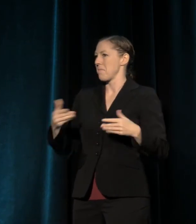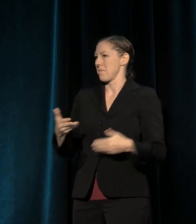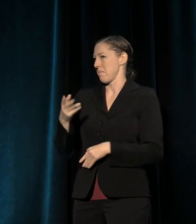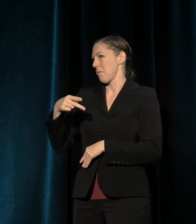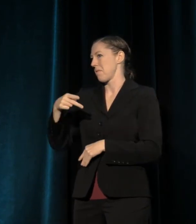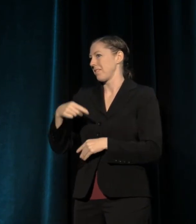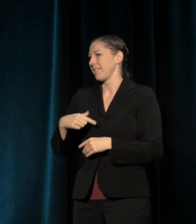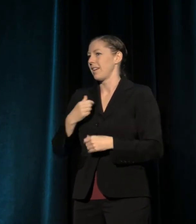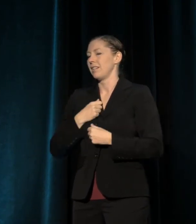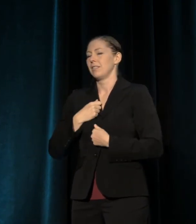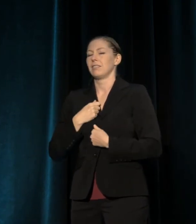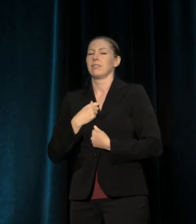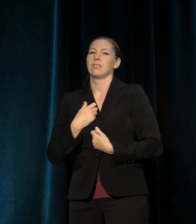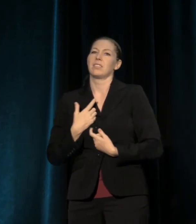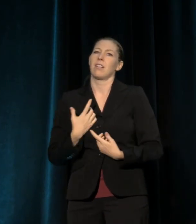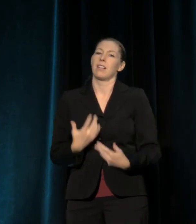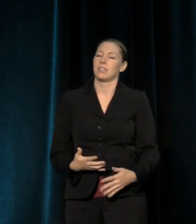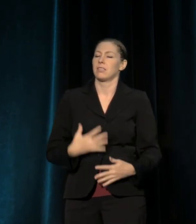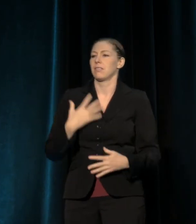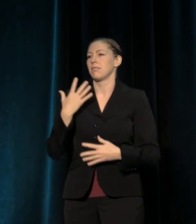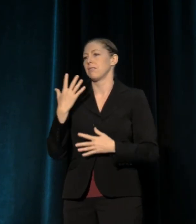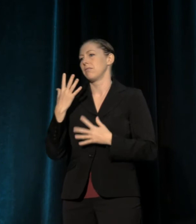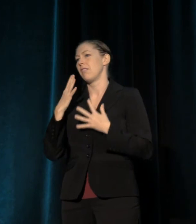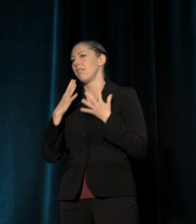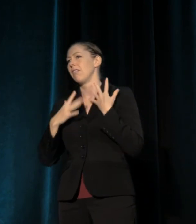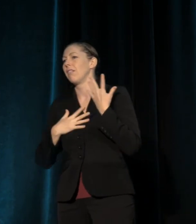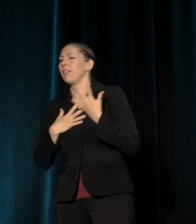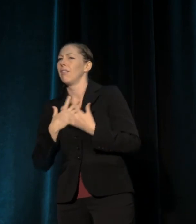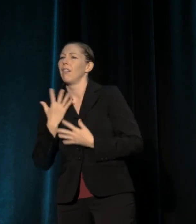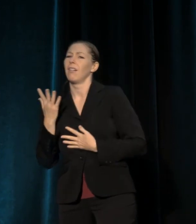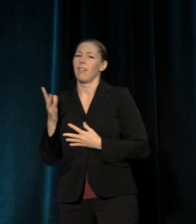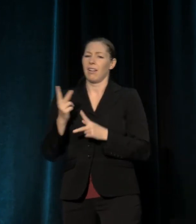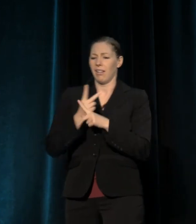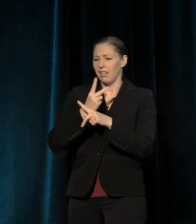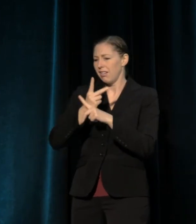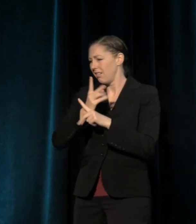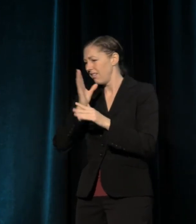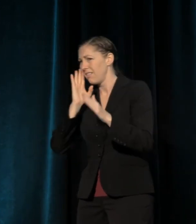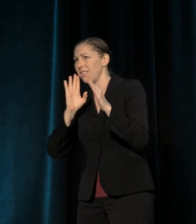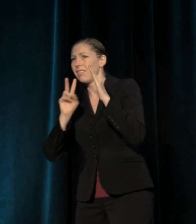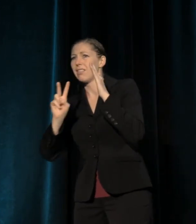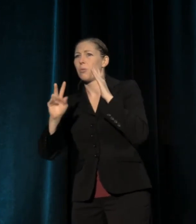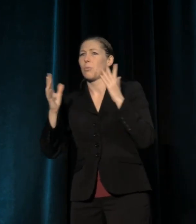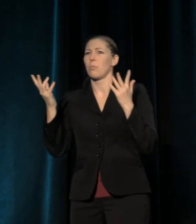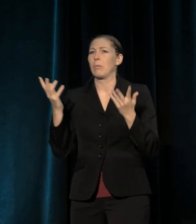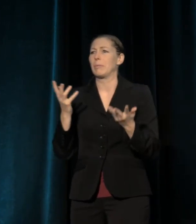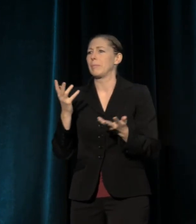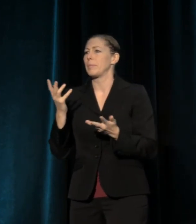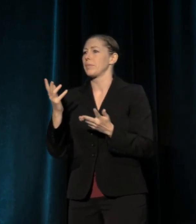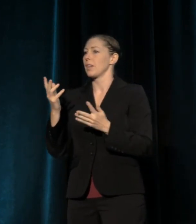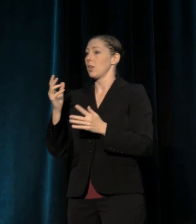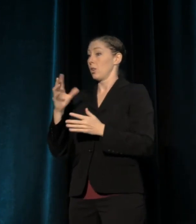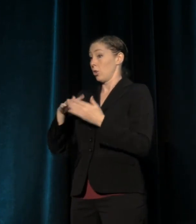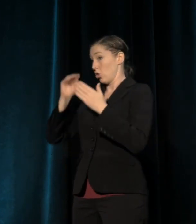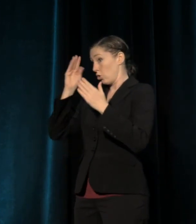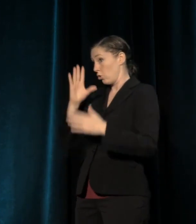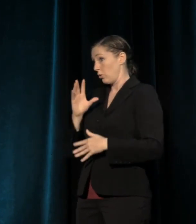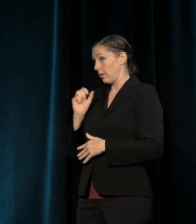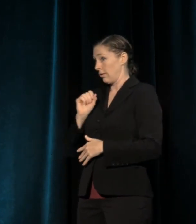I was exhausted, I was emotionally spent, I was really trying hard to process, and the students, and the staff, and the faculty at Lewis and Clark,